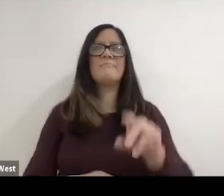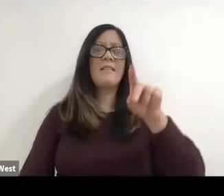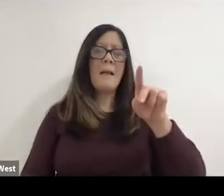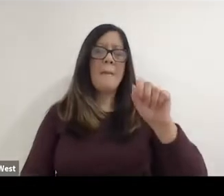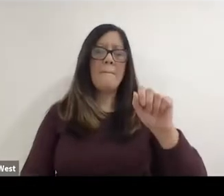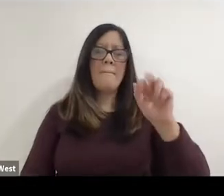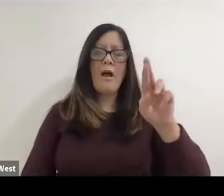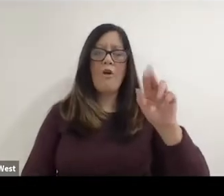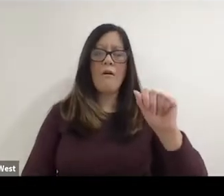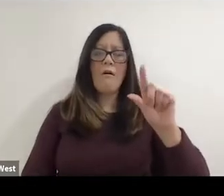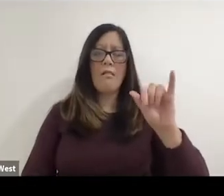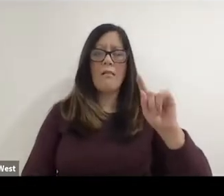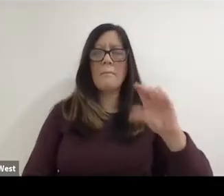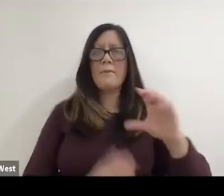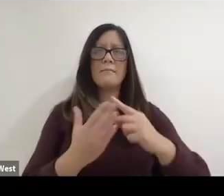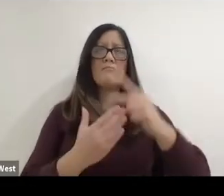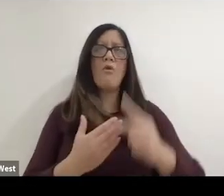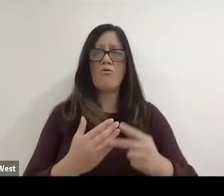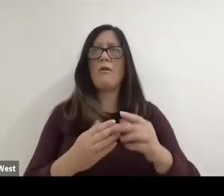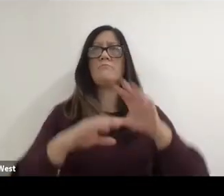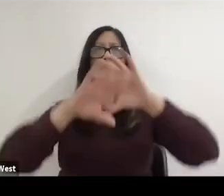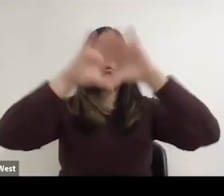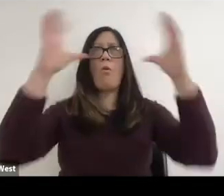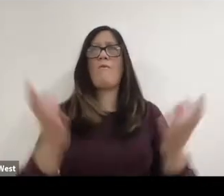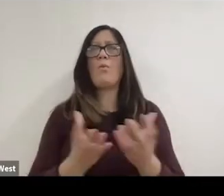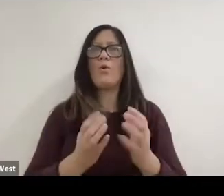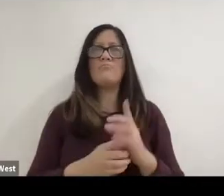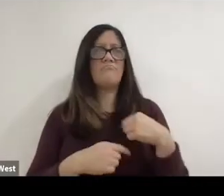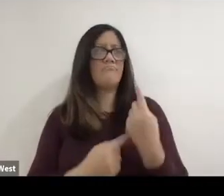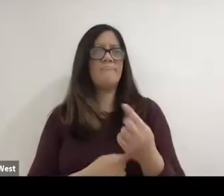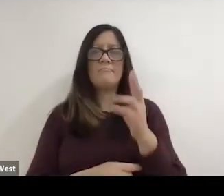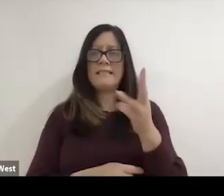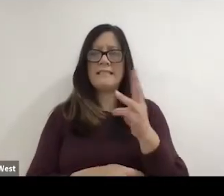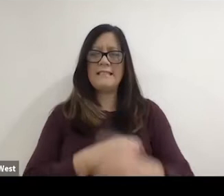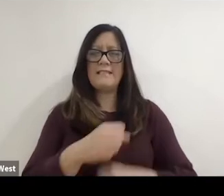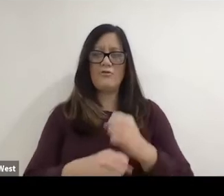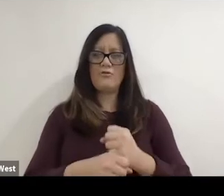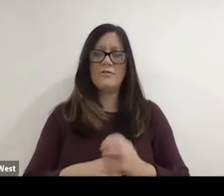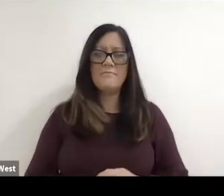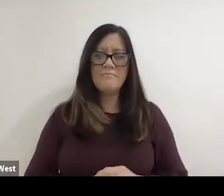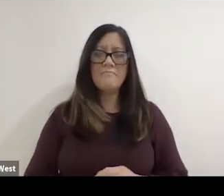Program forward at the international level for the last 16 plus years.